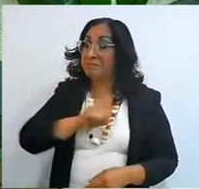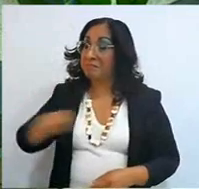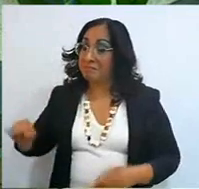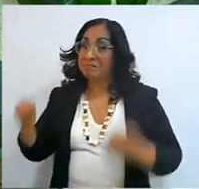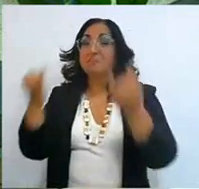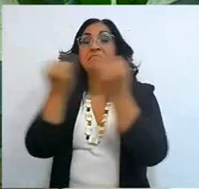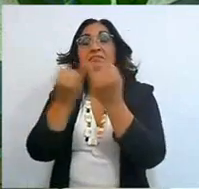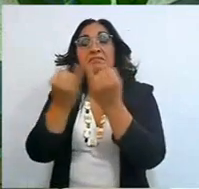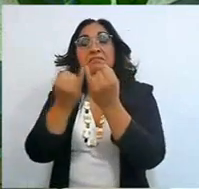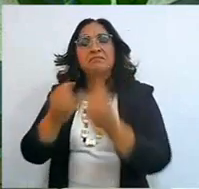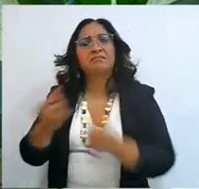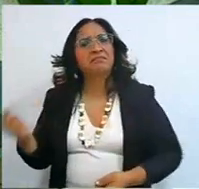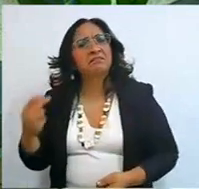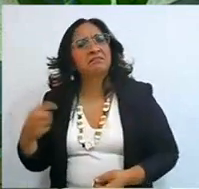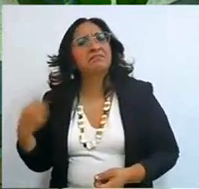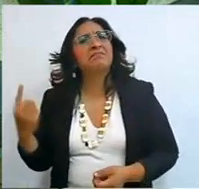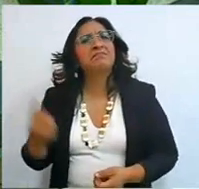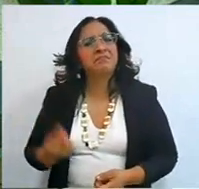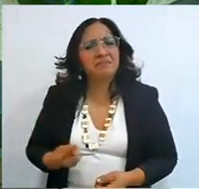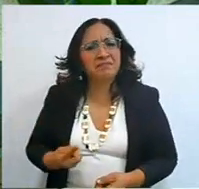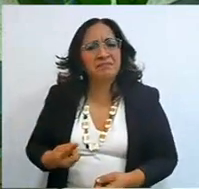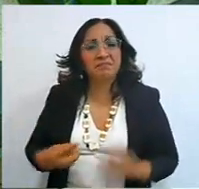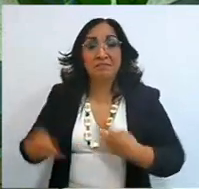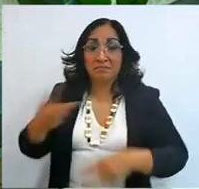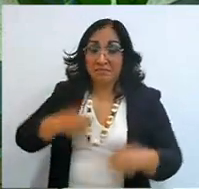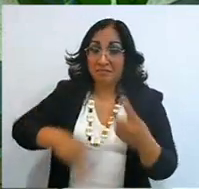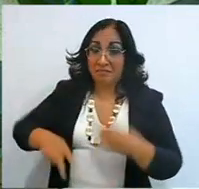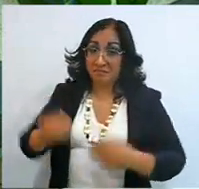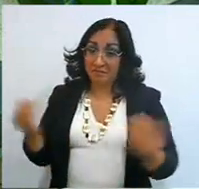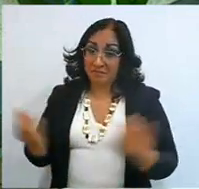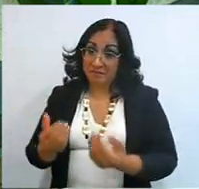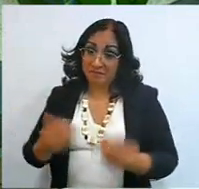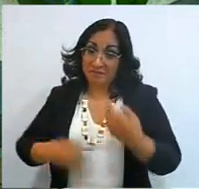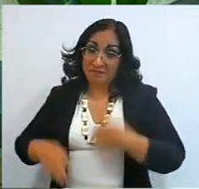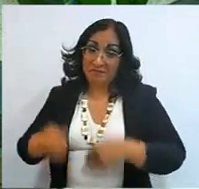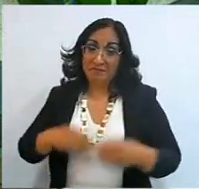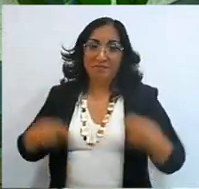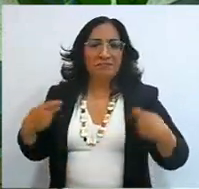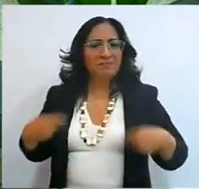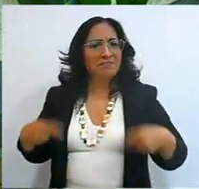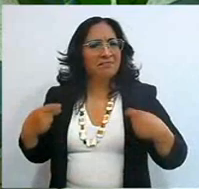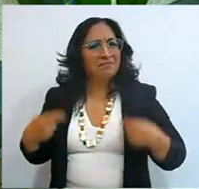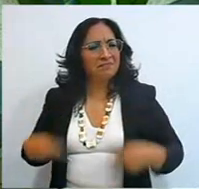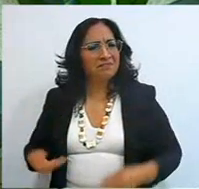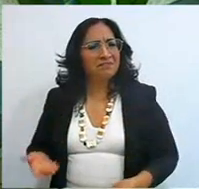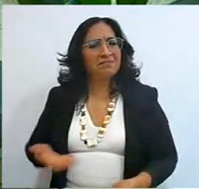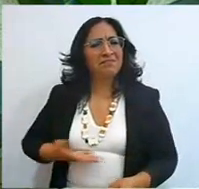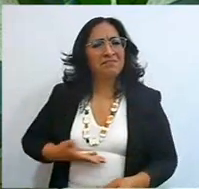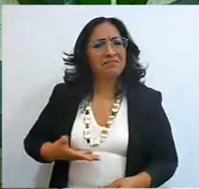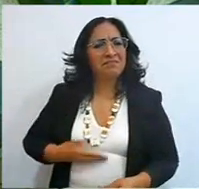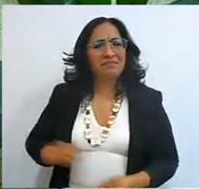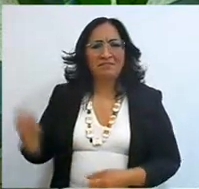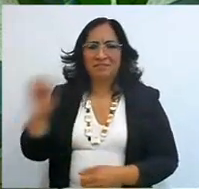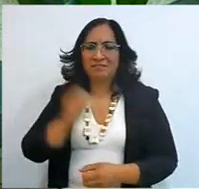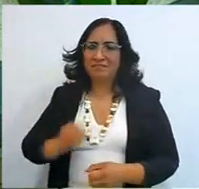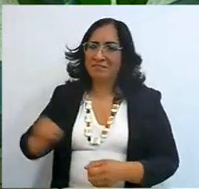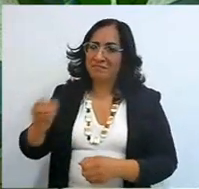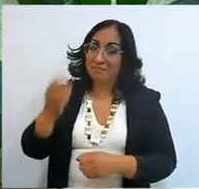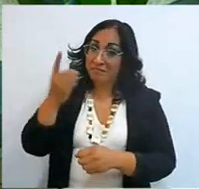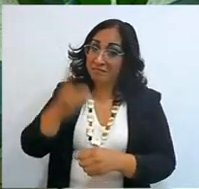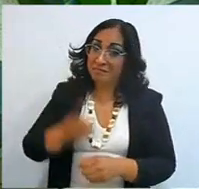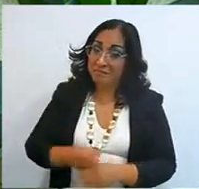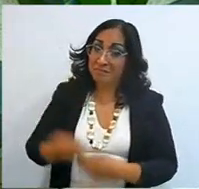This is basically what all of us who have the opportunity to come before you have come to do.